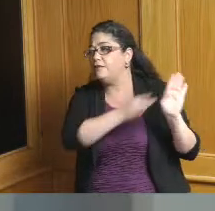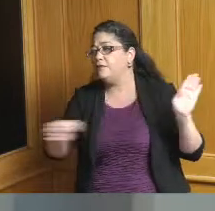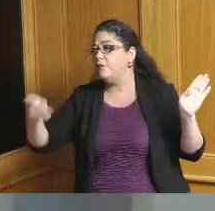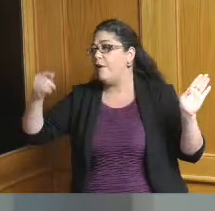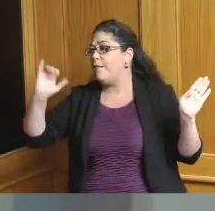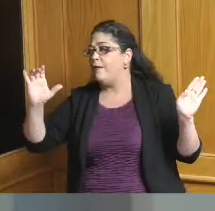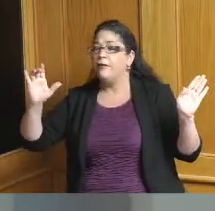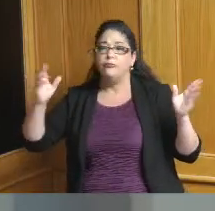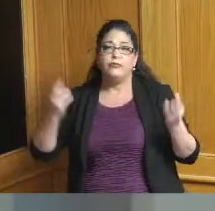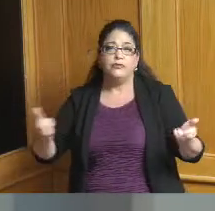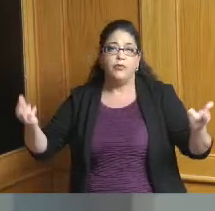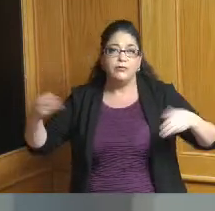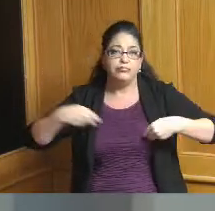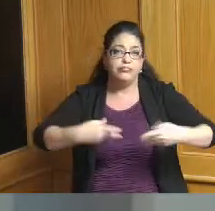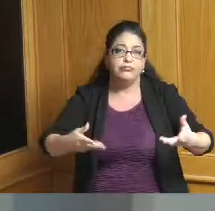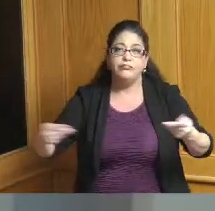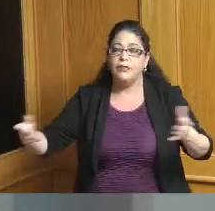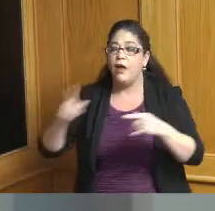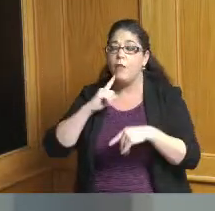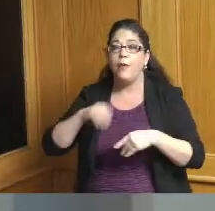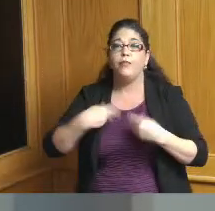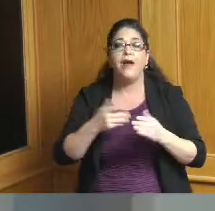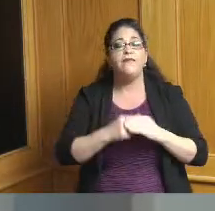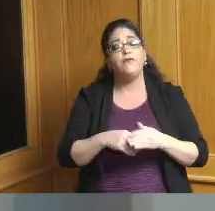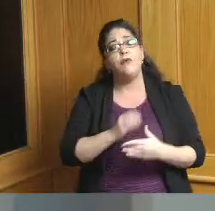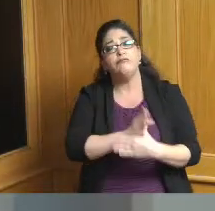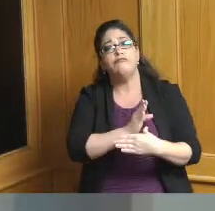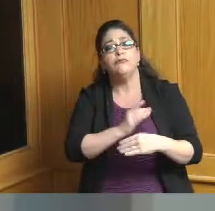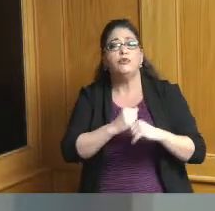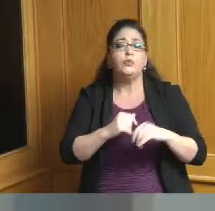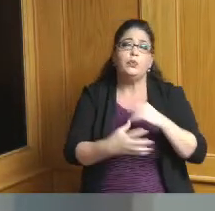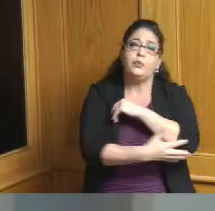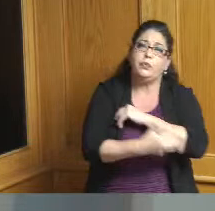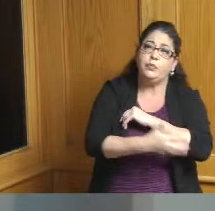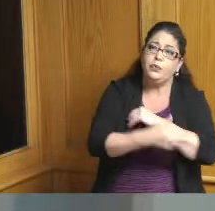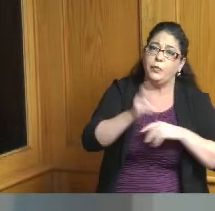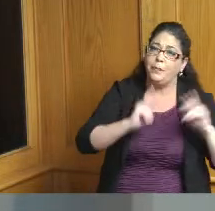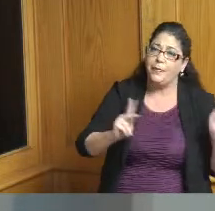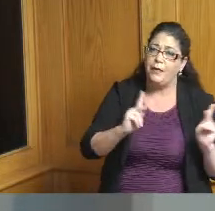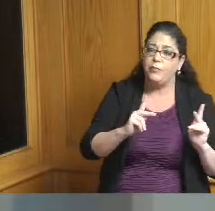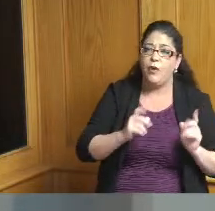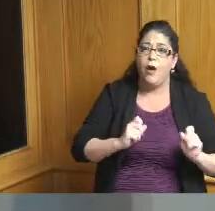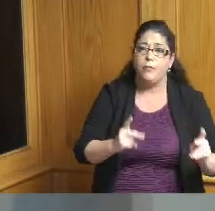programs and policies which give low to moderate income individuals the opportunity to improve the